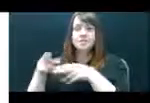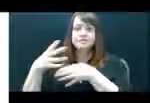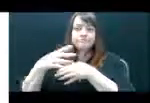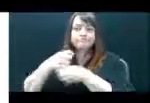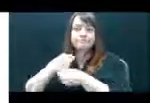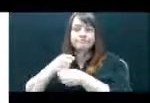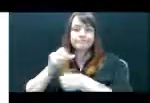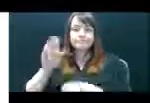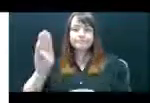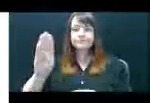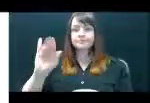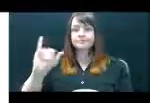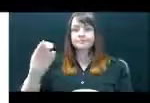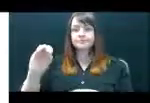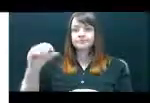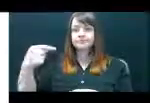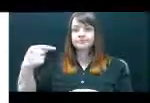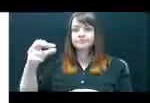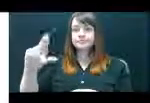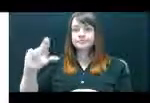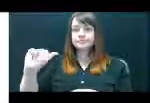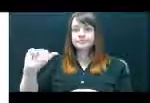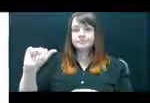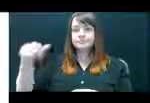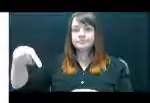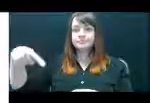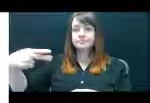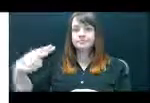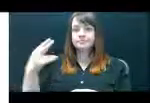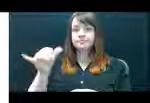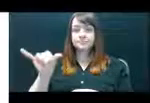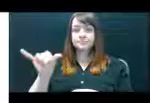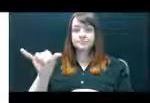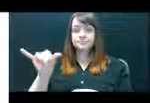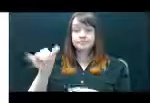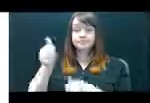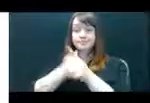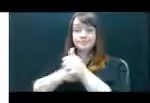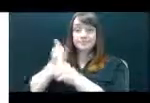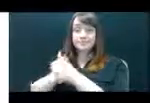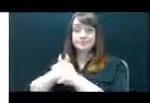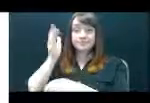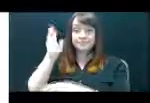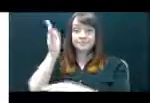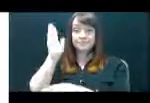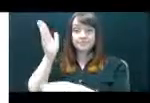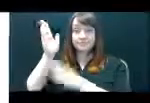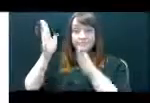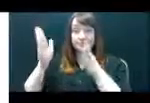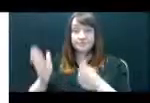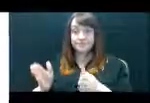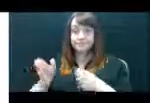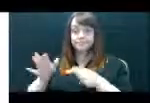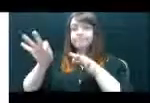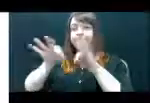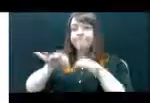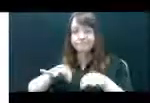which will be used in the program book. Type or write a brief biography for each presenter